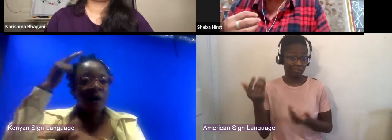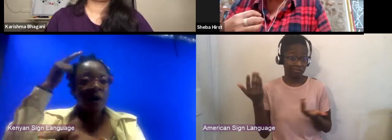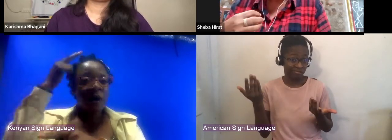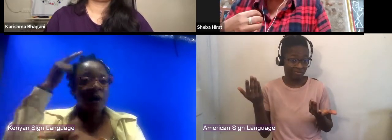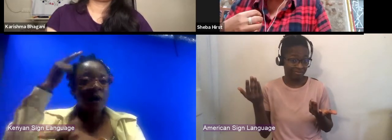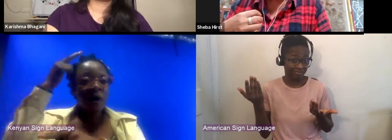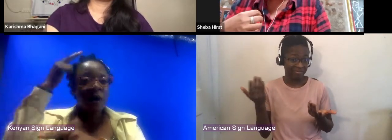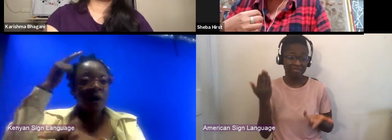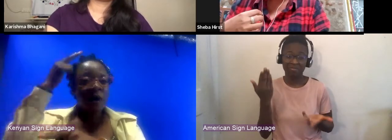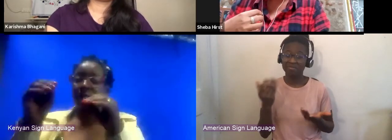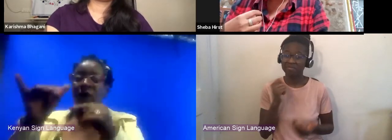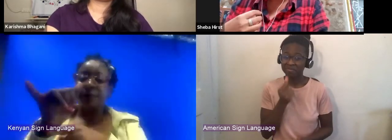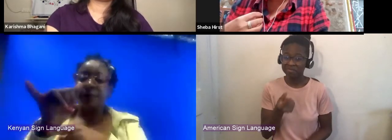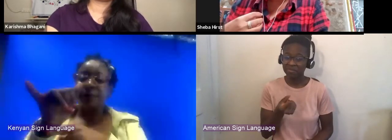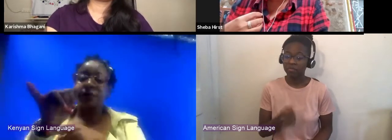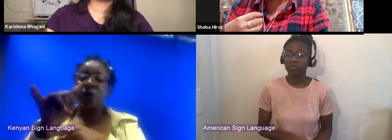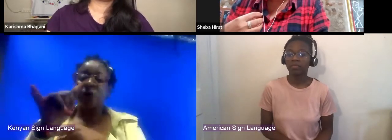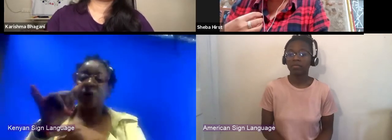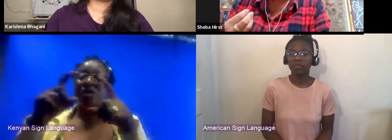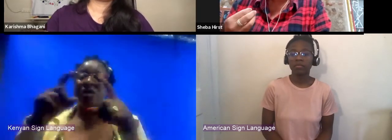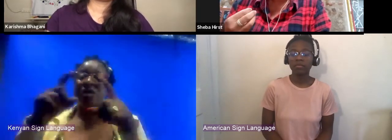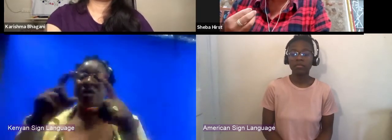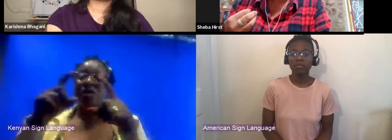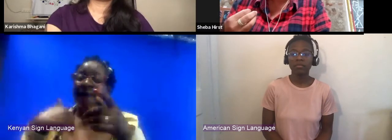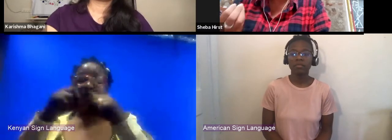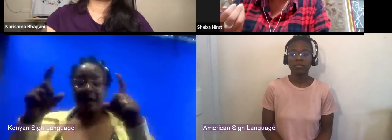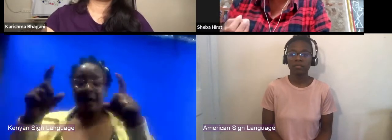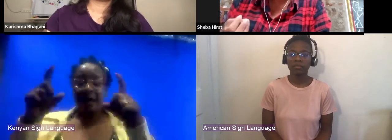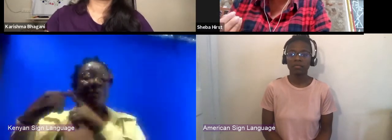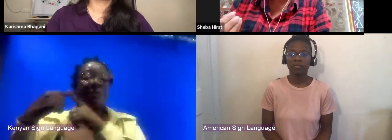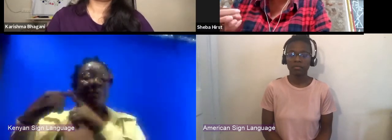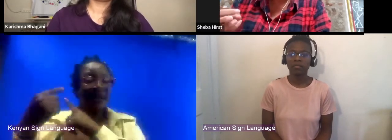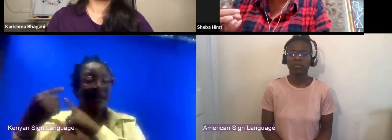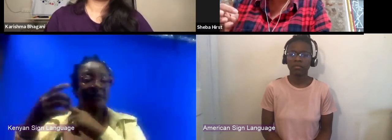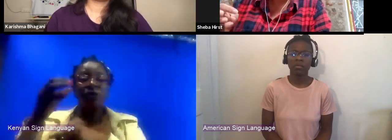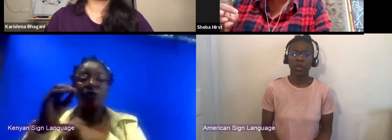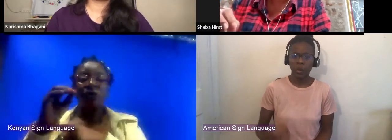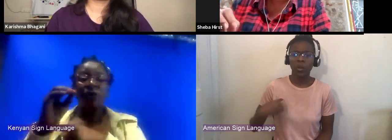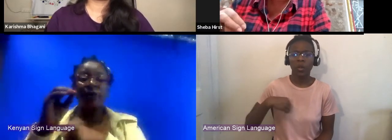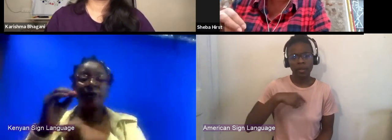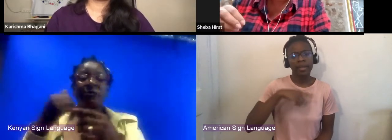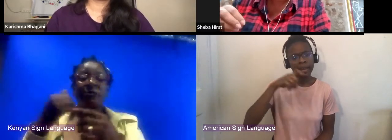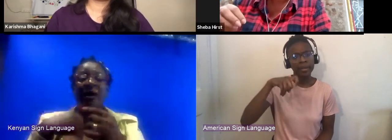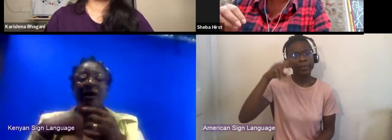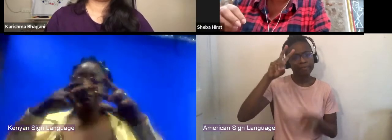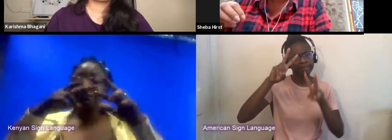And so beginning to explore very intentionally what content that is looking